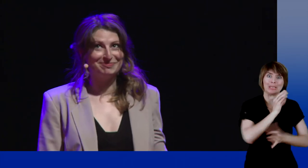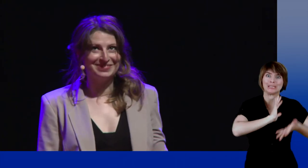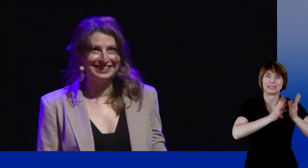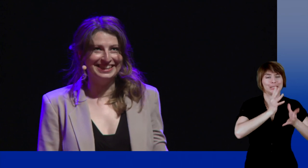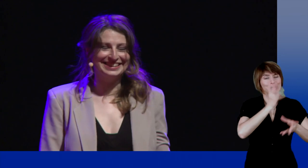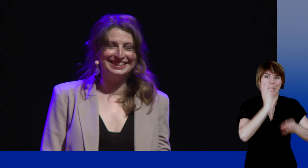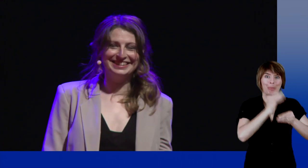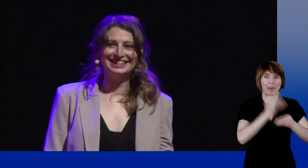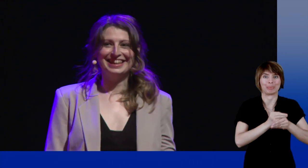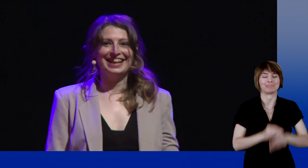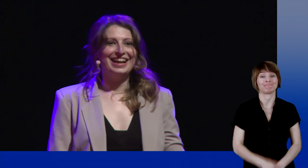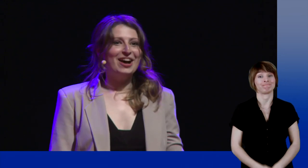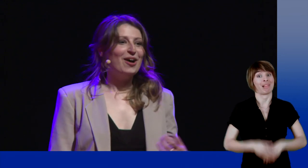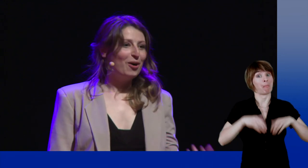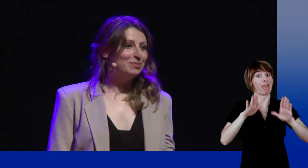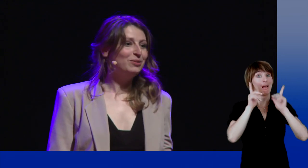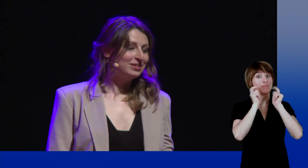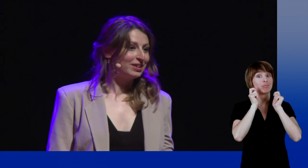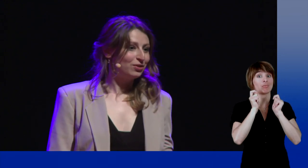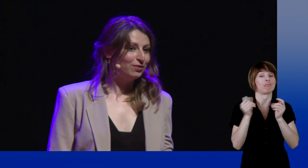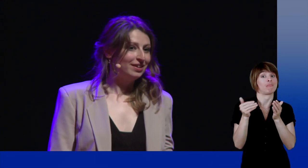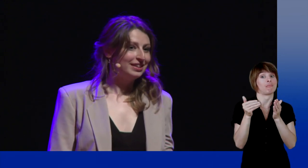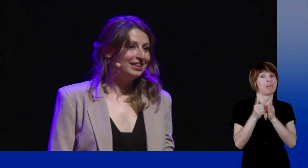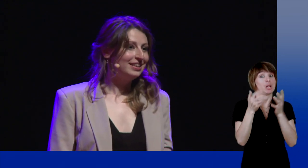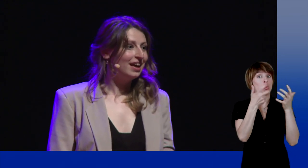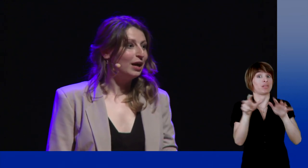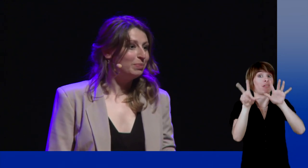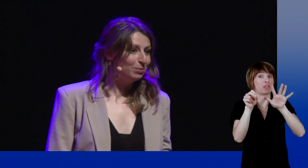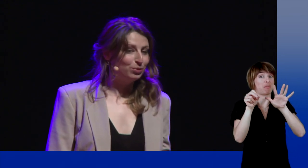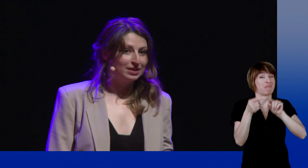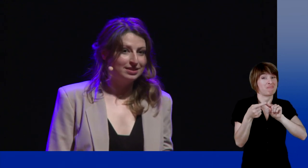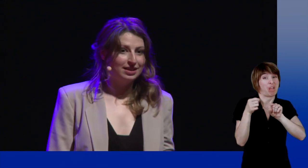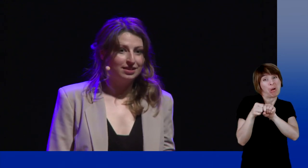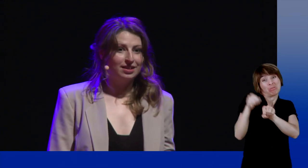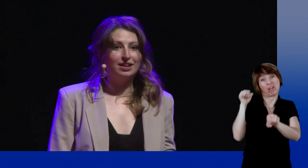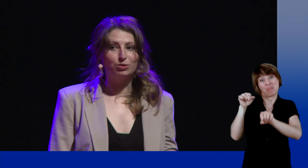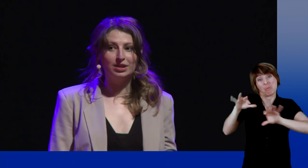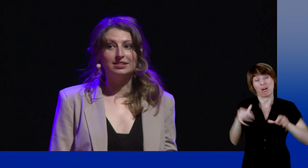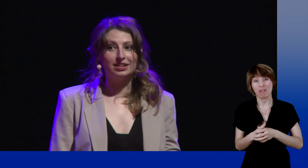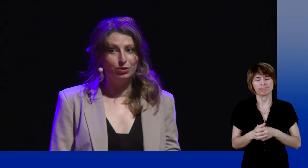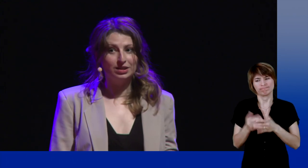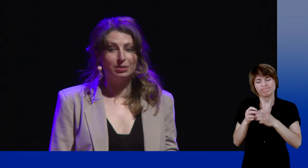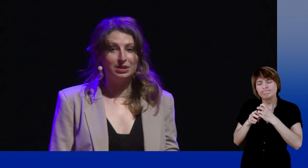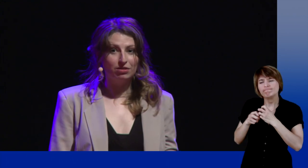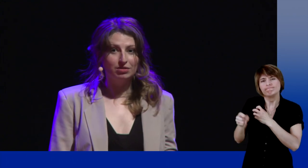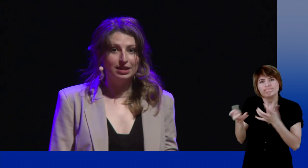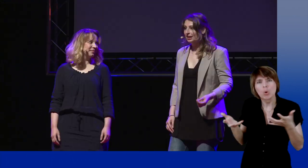In 1880, barely a century ago, a congress was held in Milan